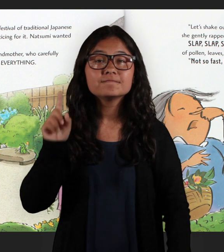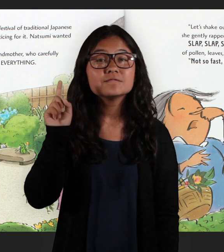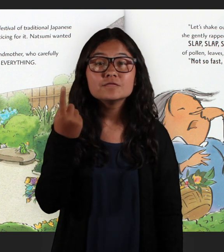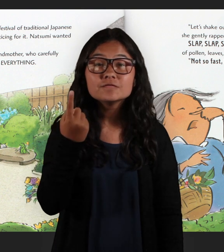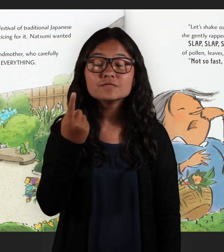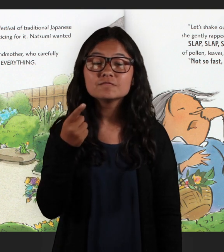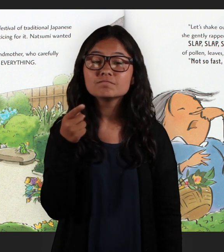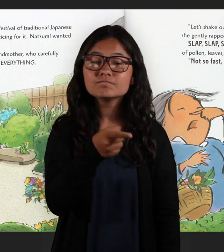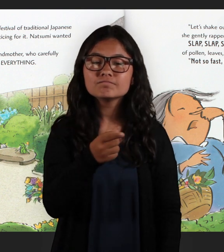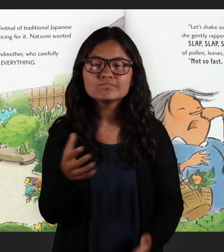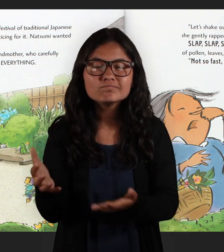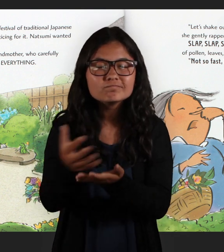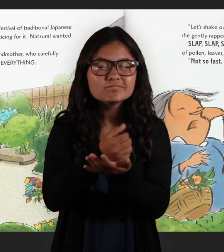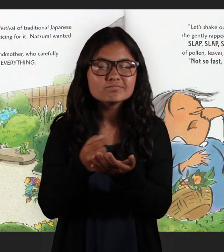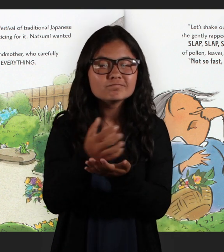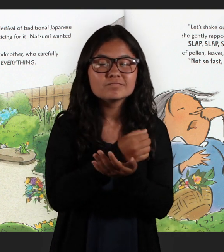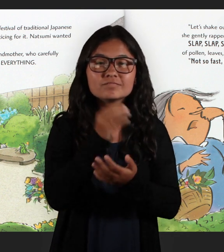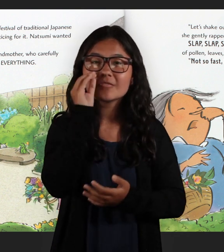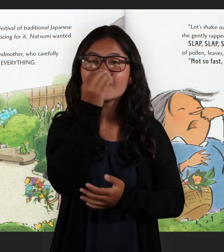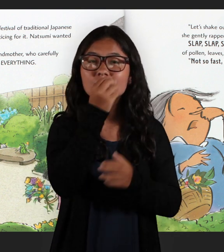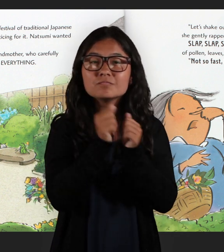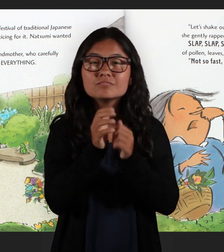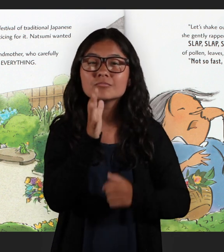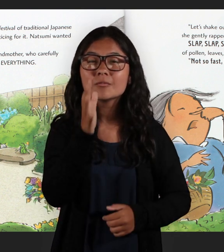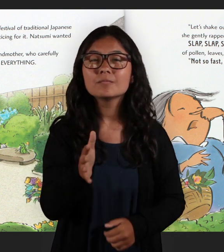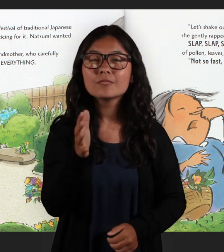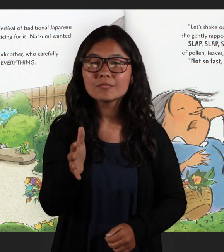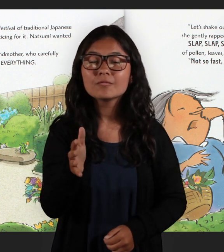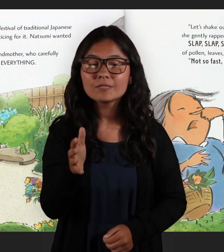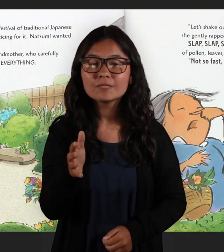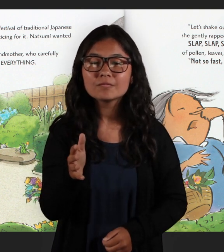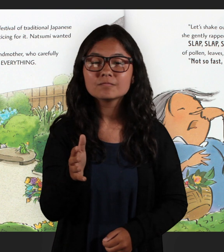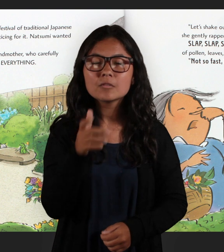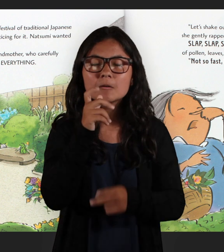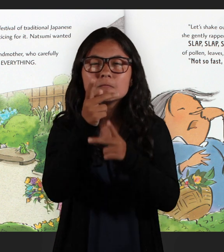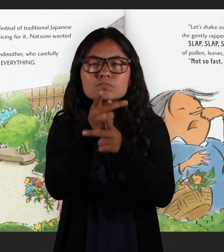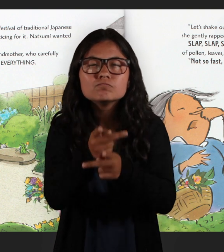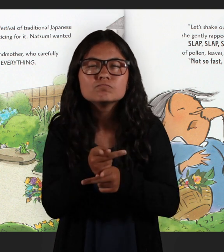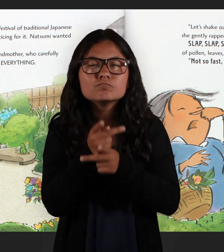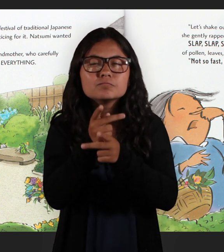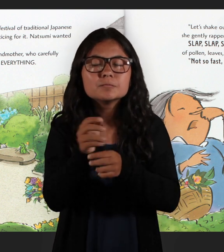First, she gathered flowers with Grandmother, who carefully selected each bloom.